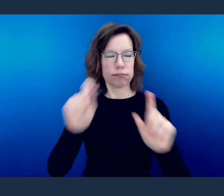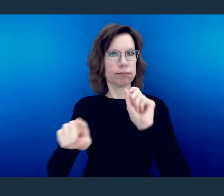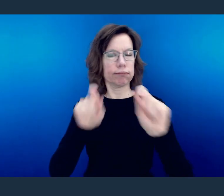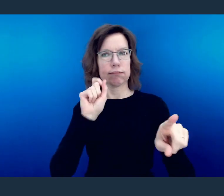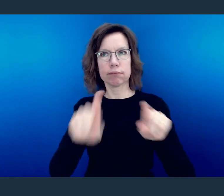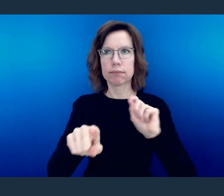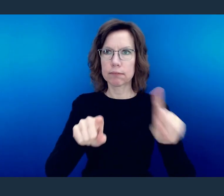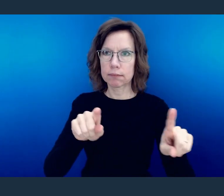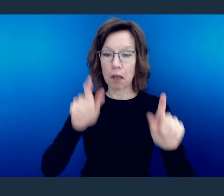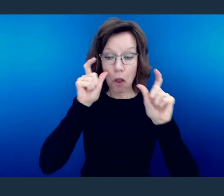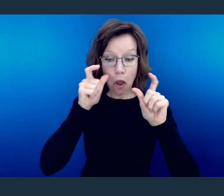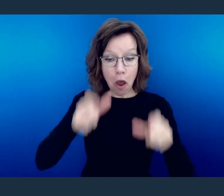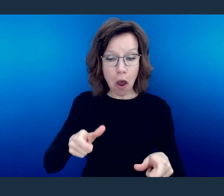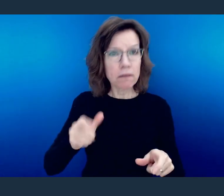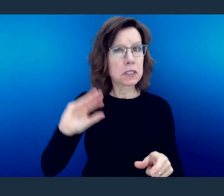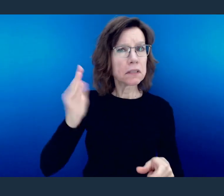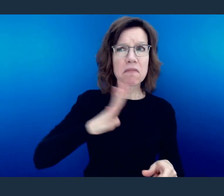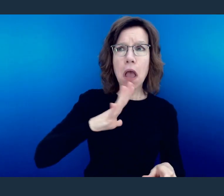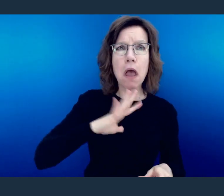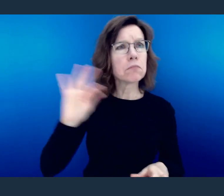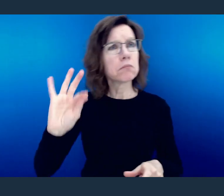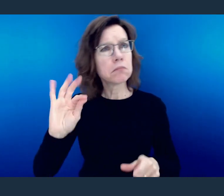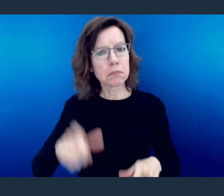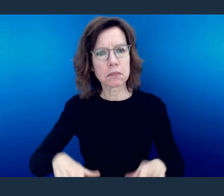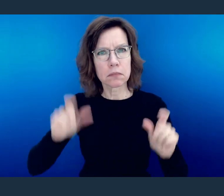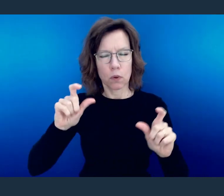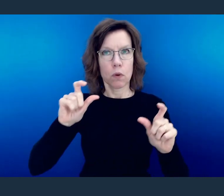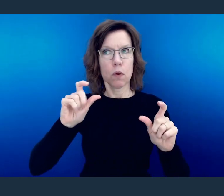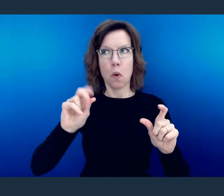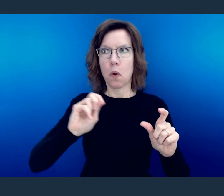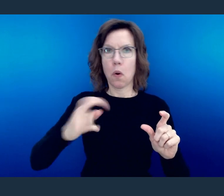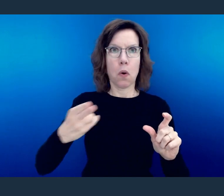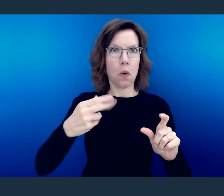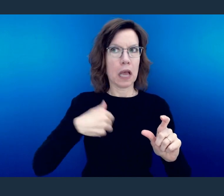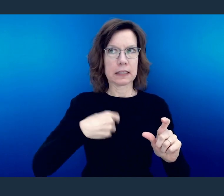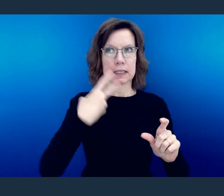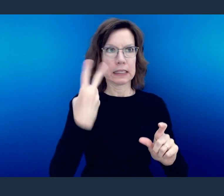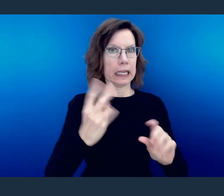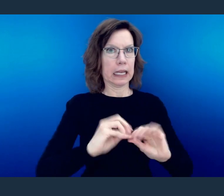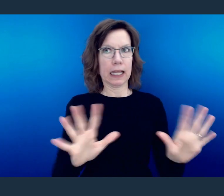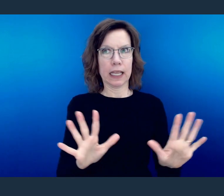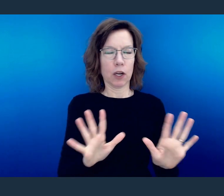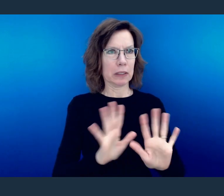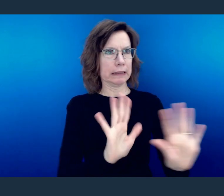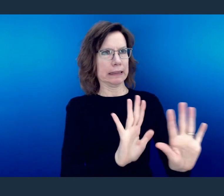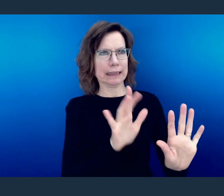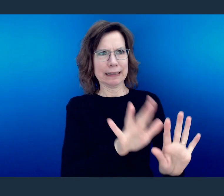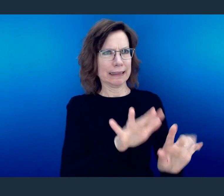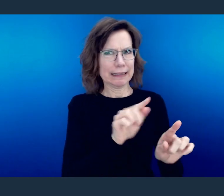Things that seemed okay before all of a sudden don't seem so okay, because now I can see